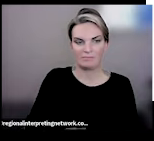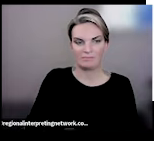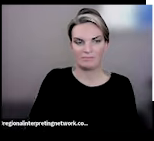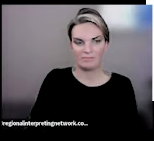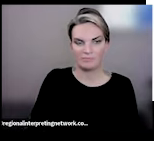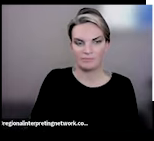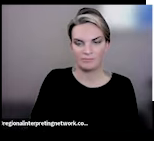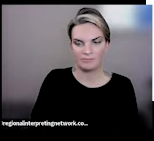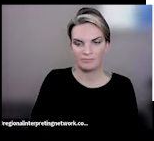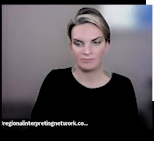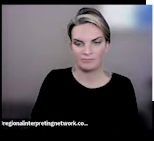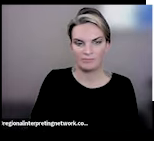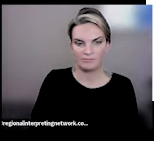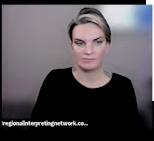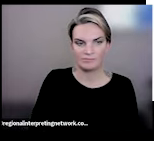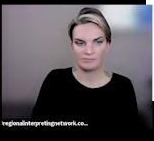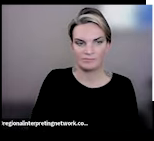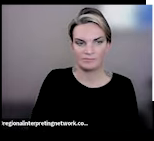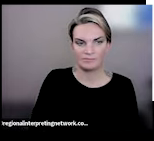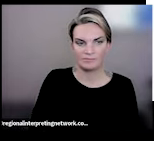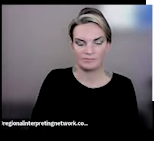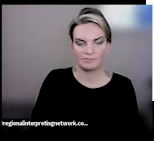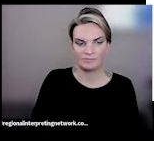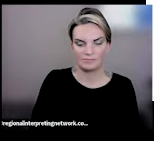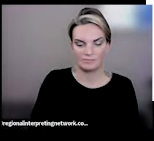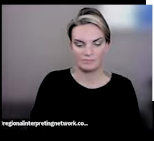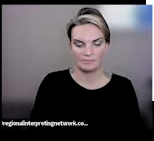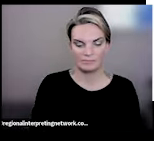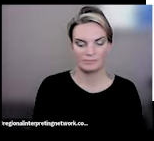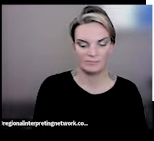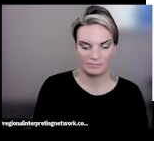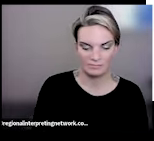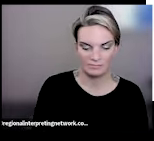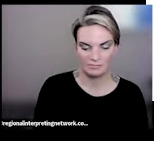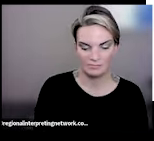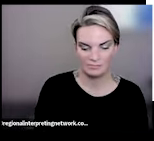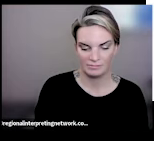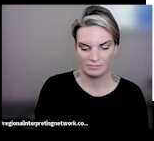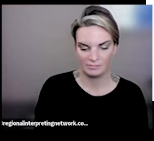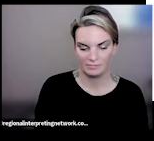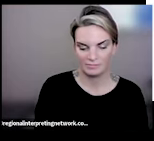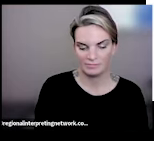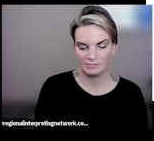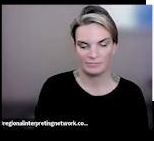One of the things I tend to feel pretty passionate about is the wellness industry